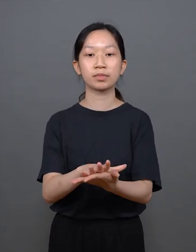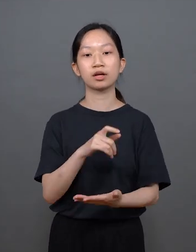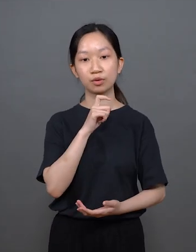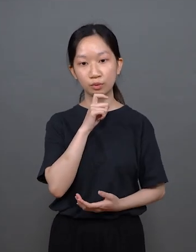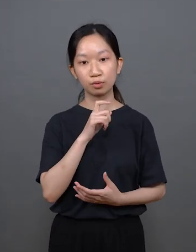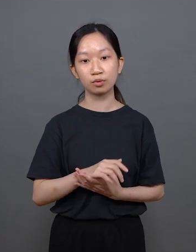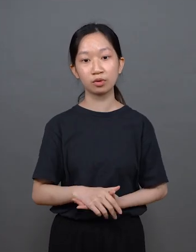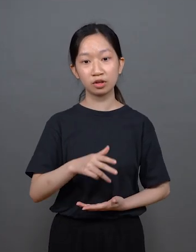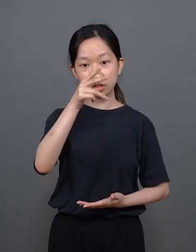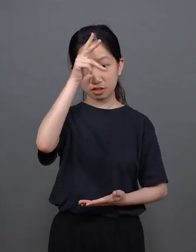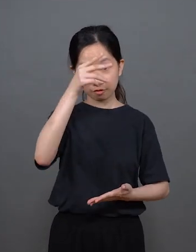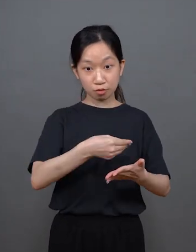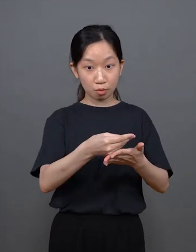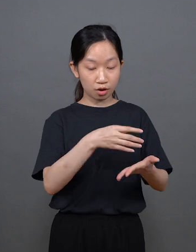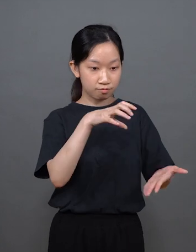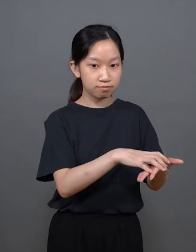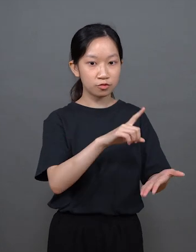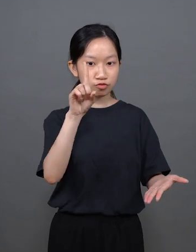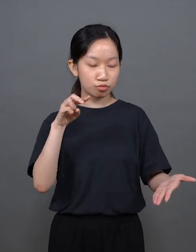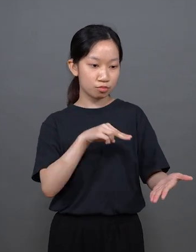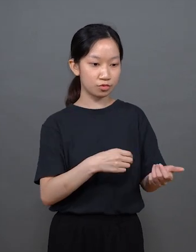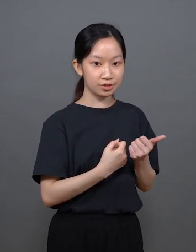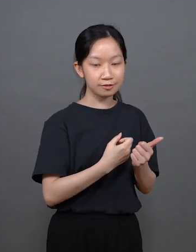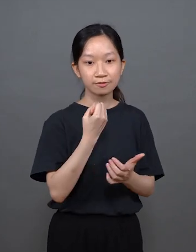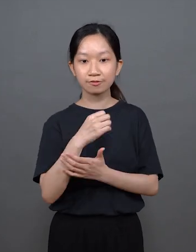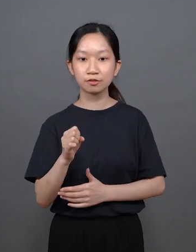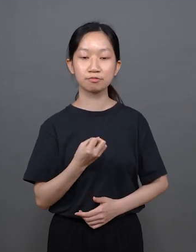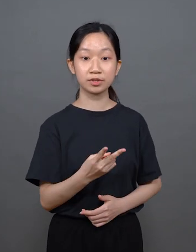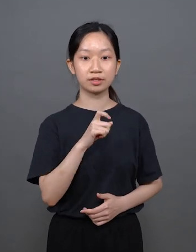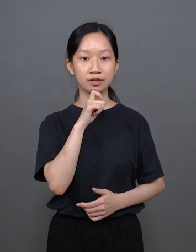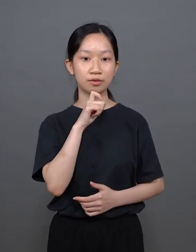Some were against political symbolism, some embraced it And our younger generation